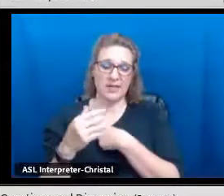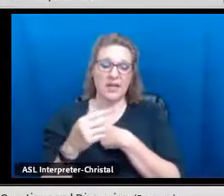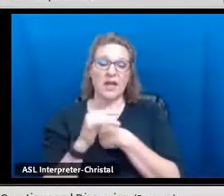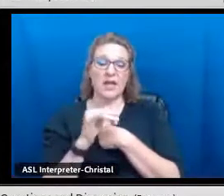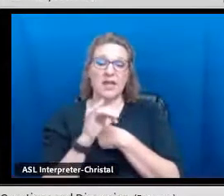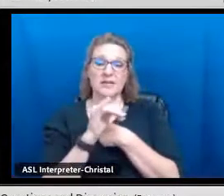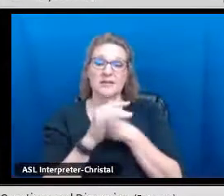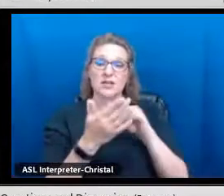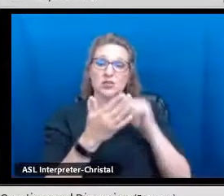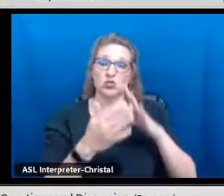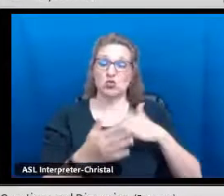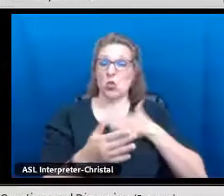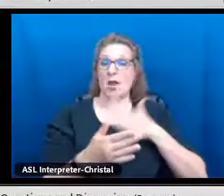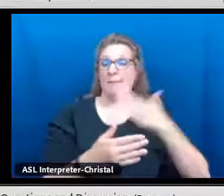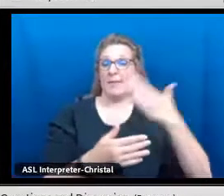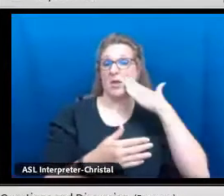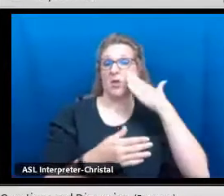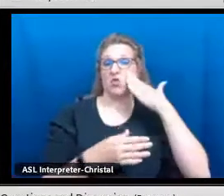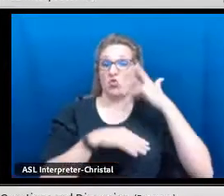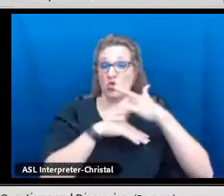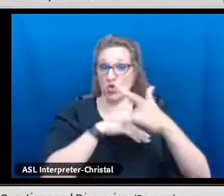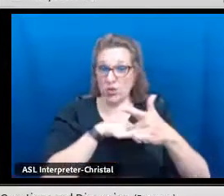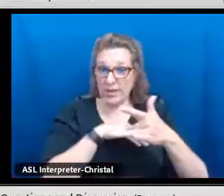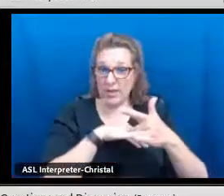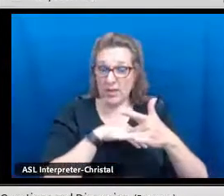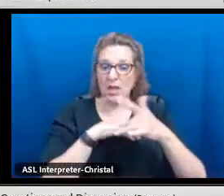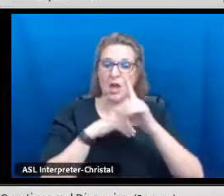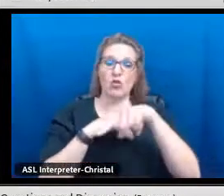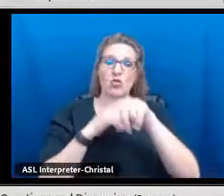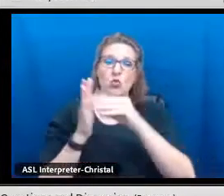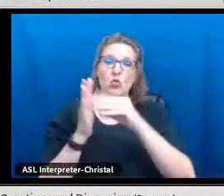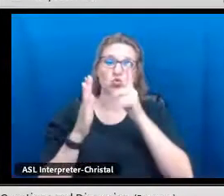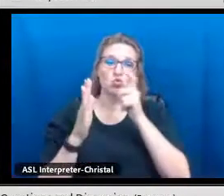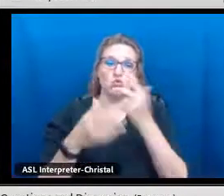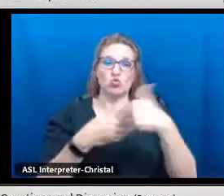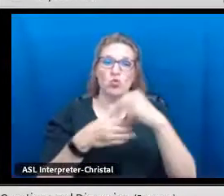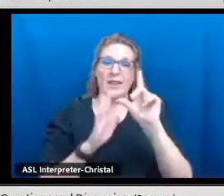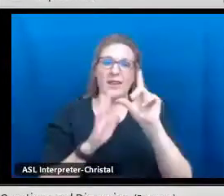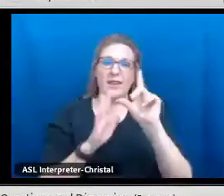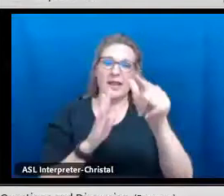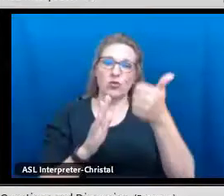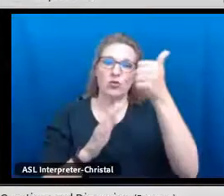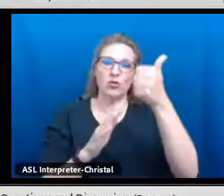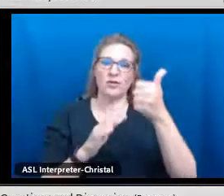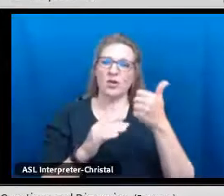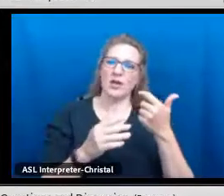I can tell you that some of the comments we've gotten was that they were glad that they knew